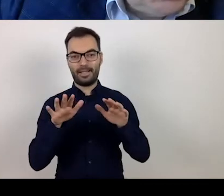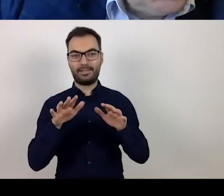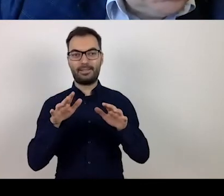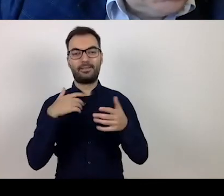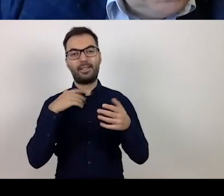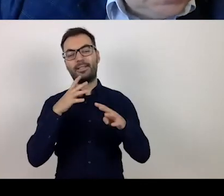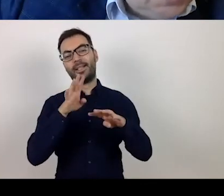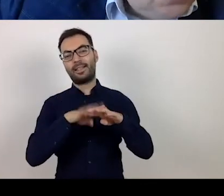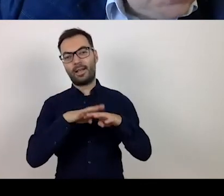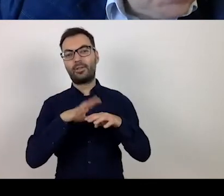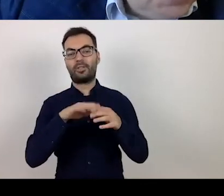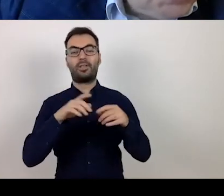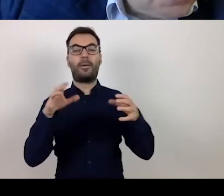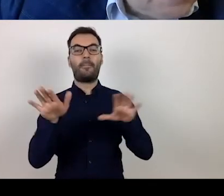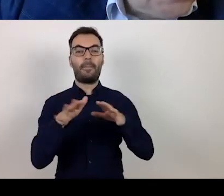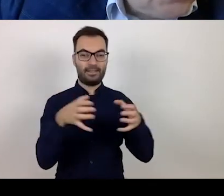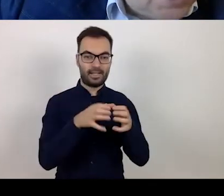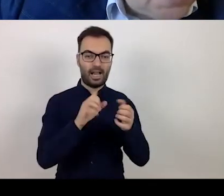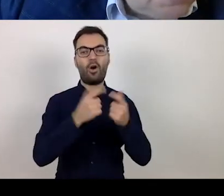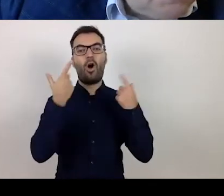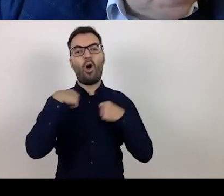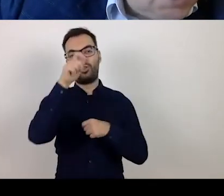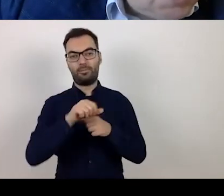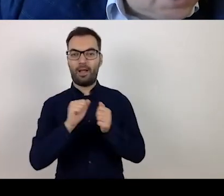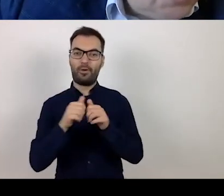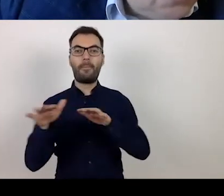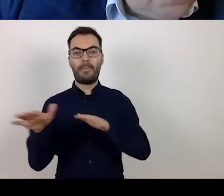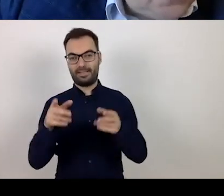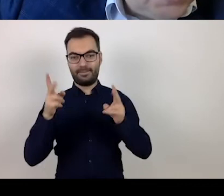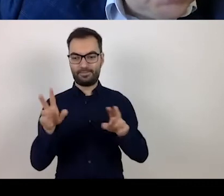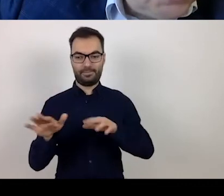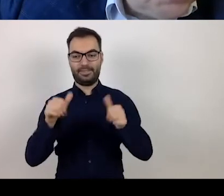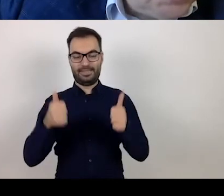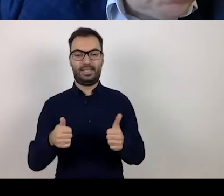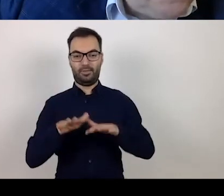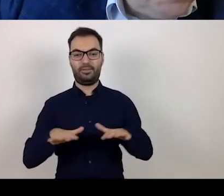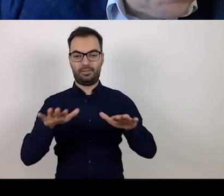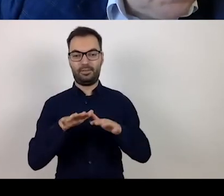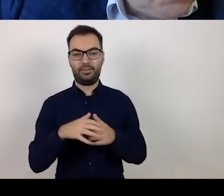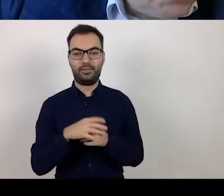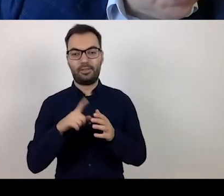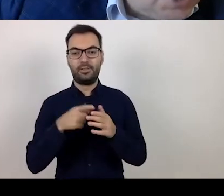a person or a fixed place, for which direct expenditure is intended.